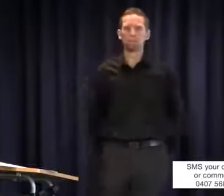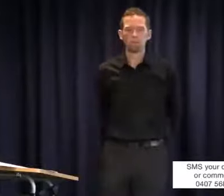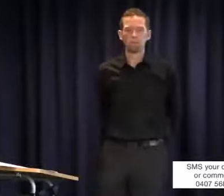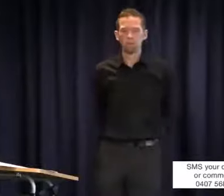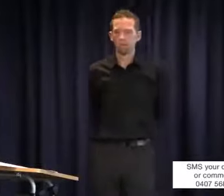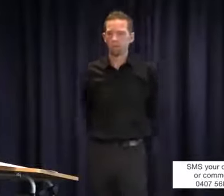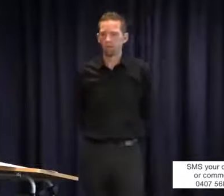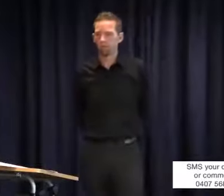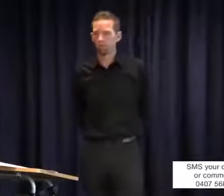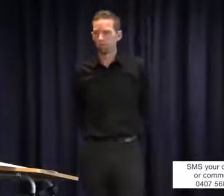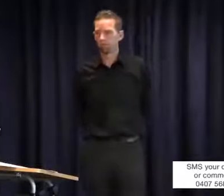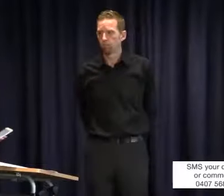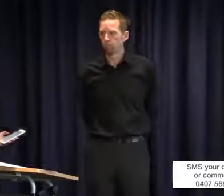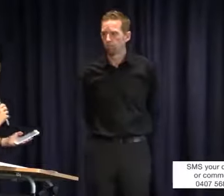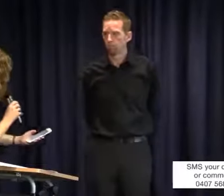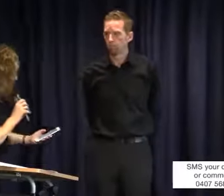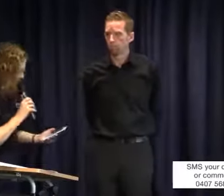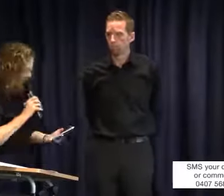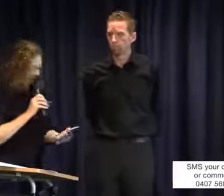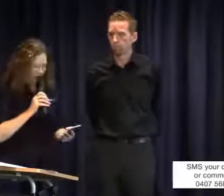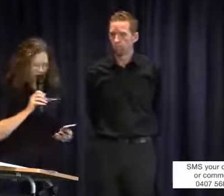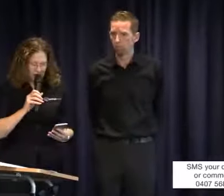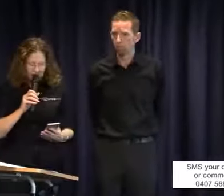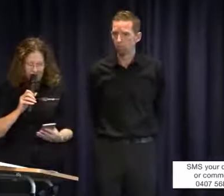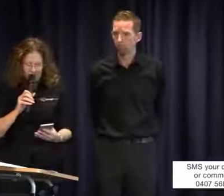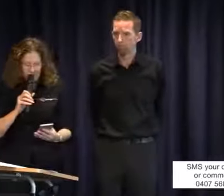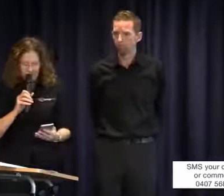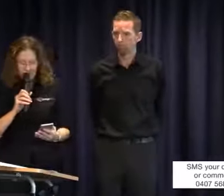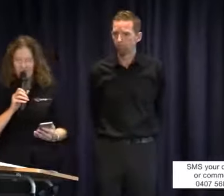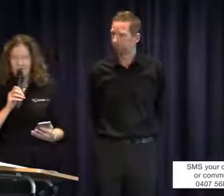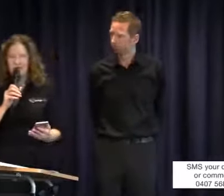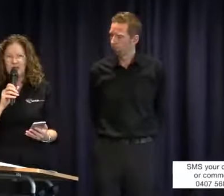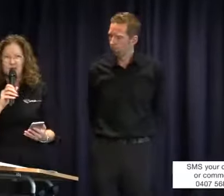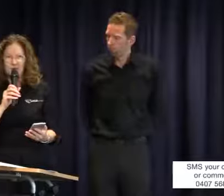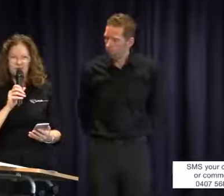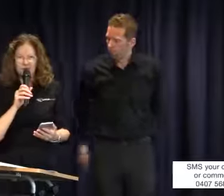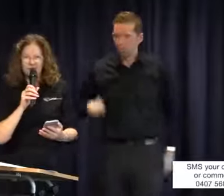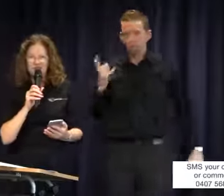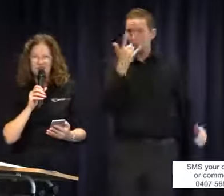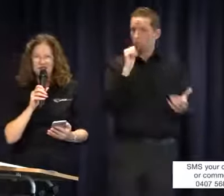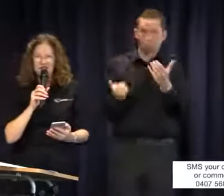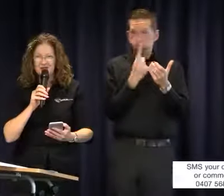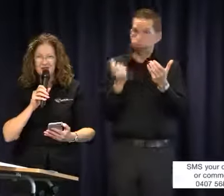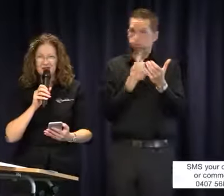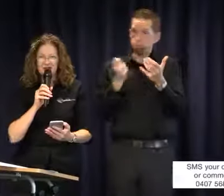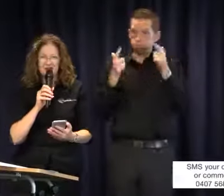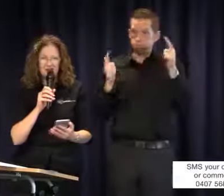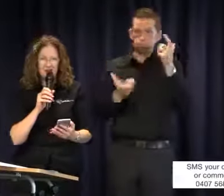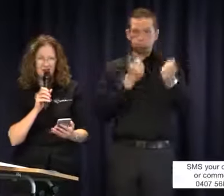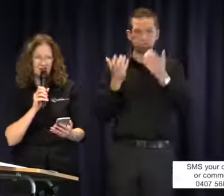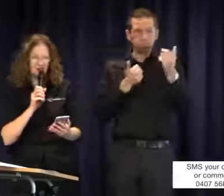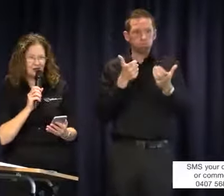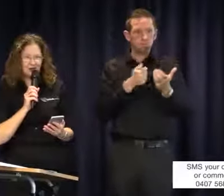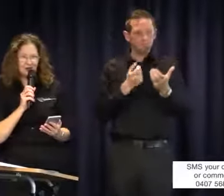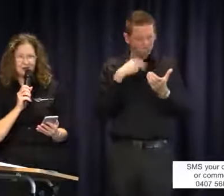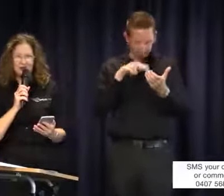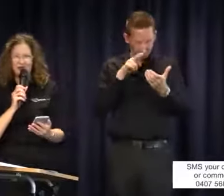I'm having trouble keeping up with all the SMSs that are coming in. I want to be fair